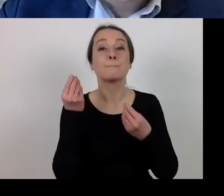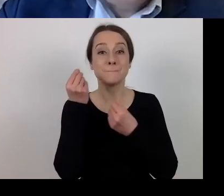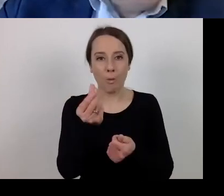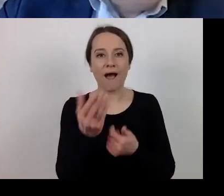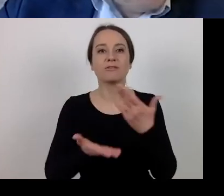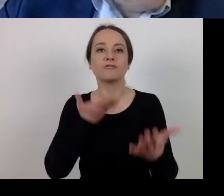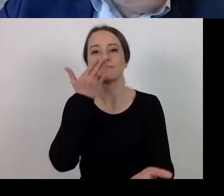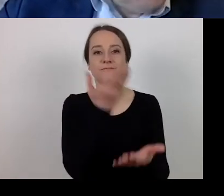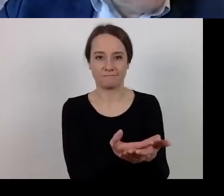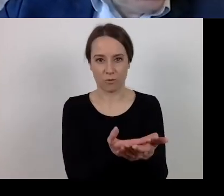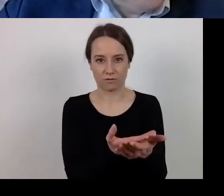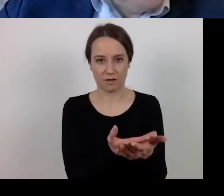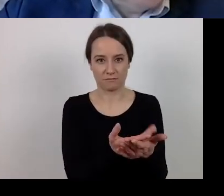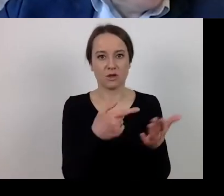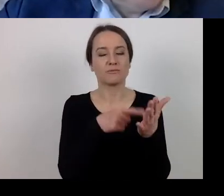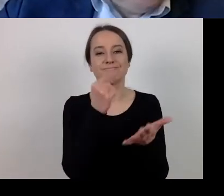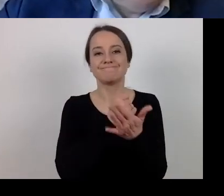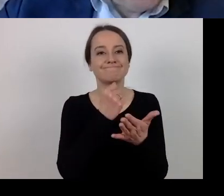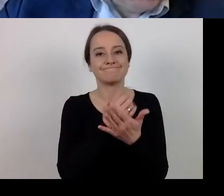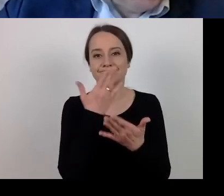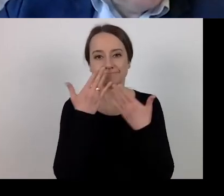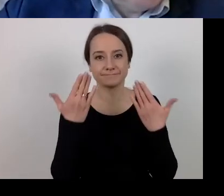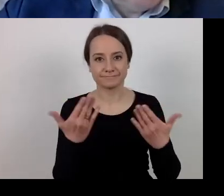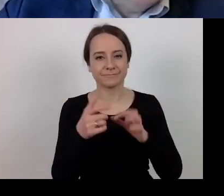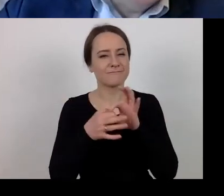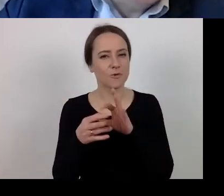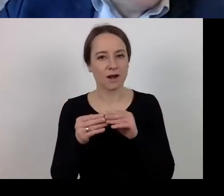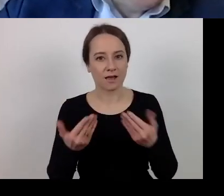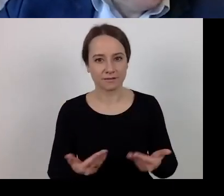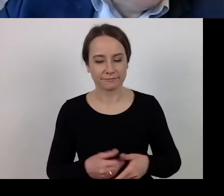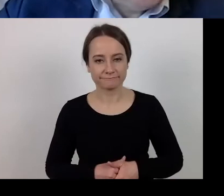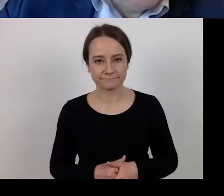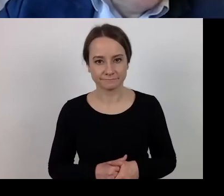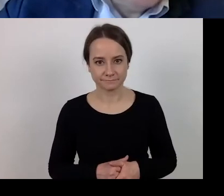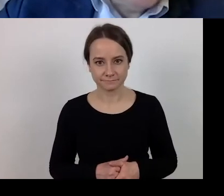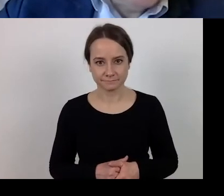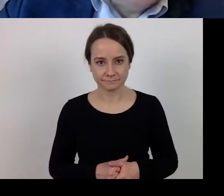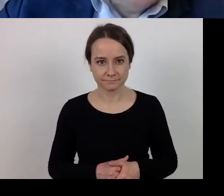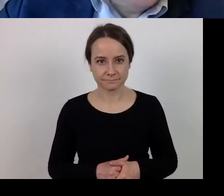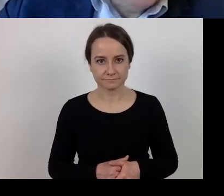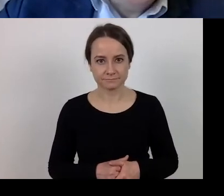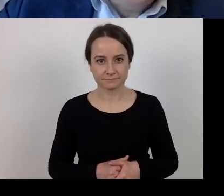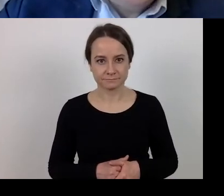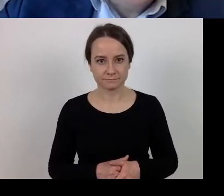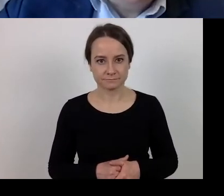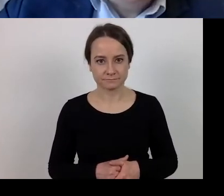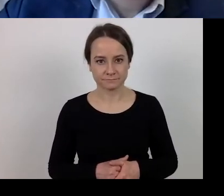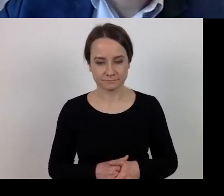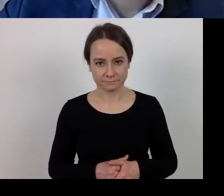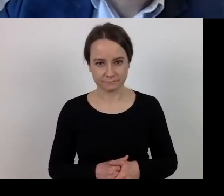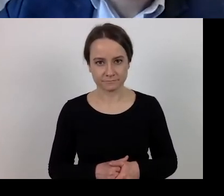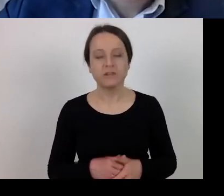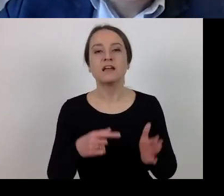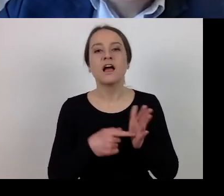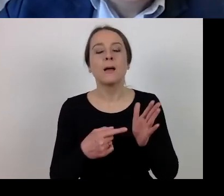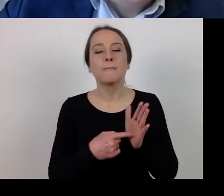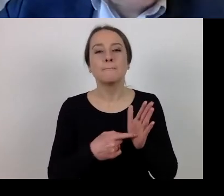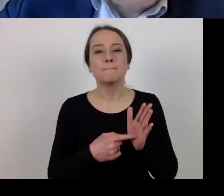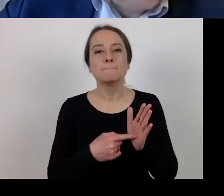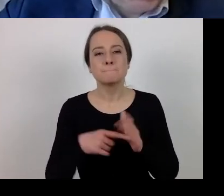In order to reduce the negative impact of COVID-19